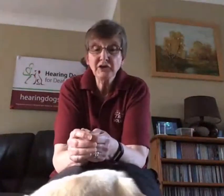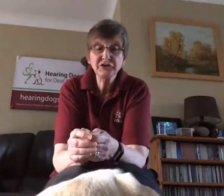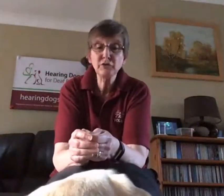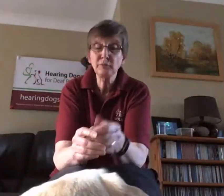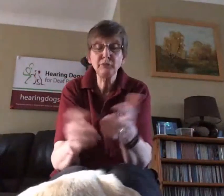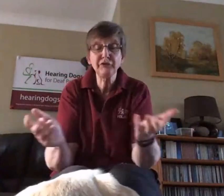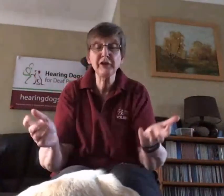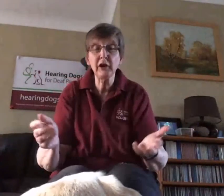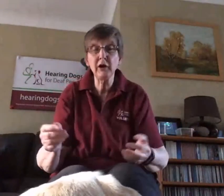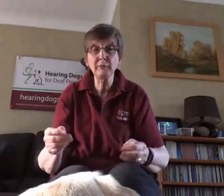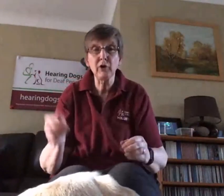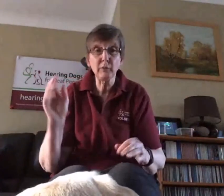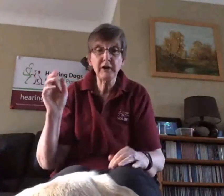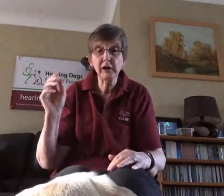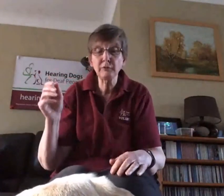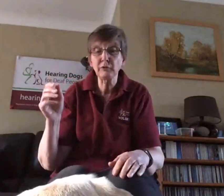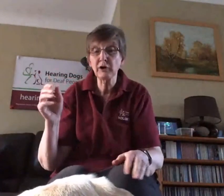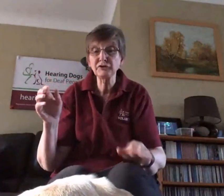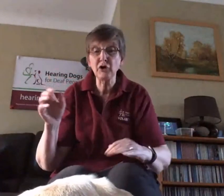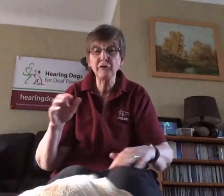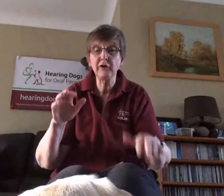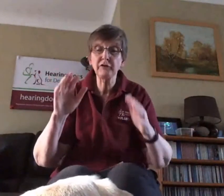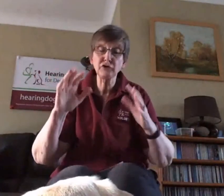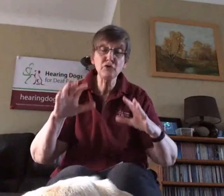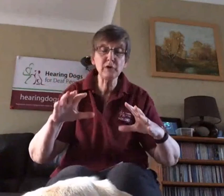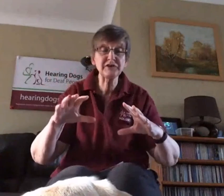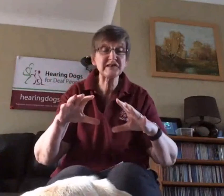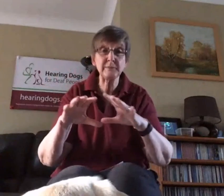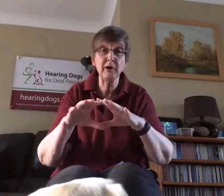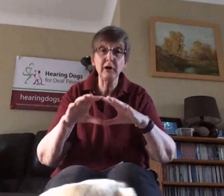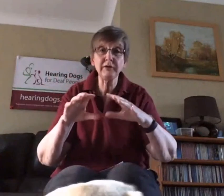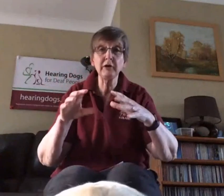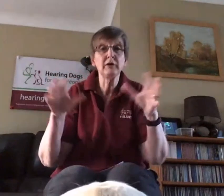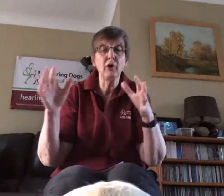So for the alarm clock when the alarm clock goes off the dog will sleep either in your